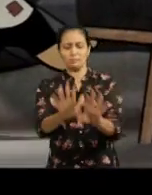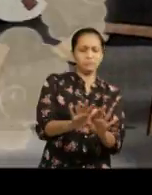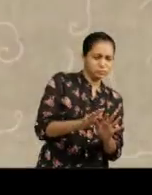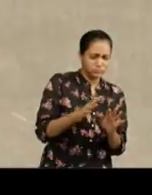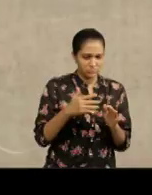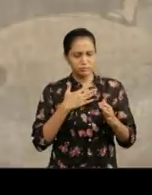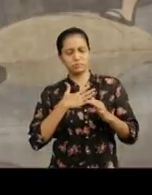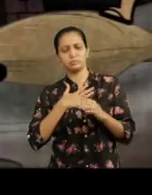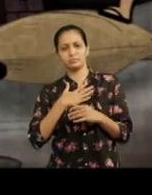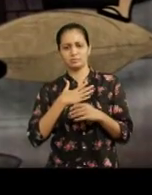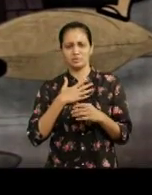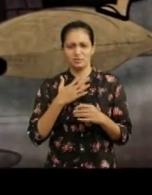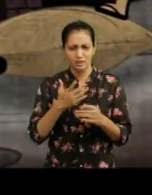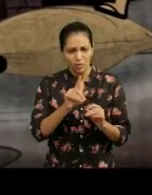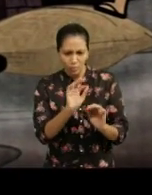(Sound of gunny bag falling) You are ok na!